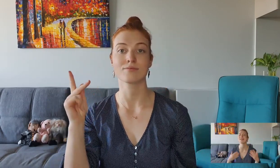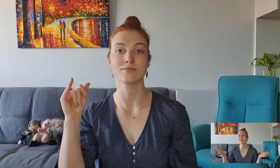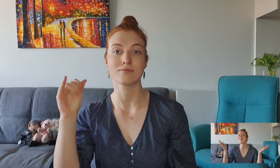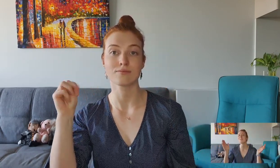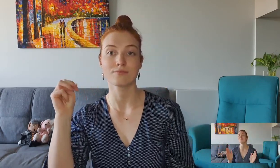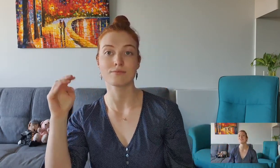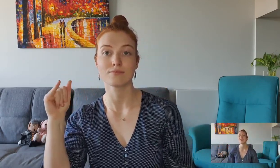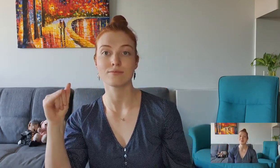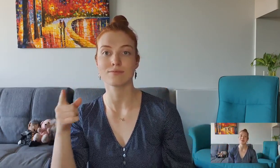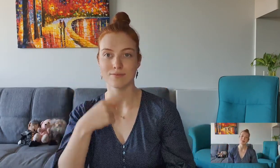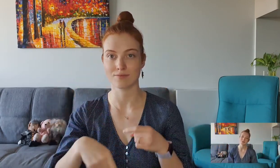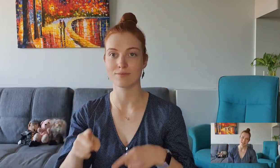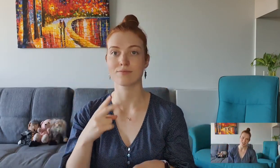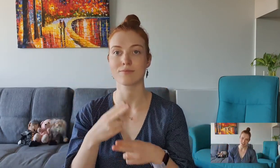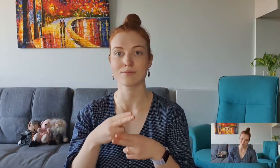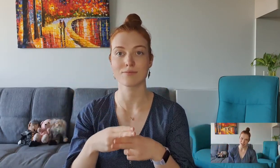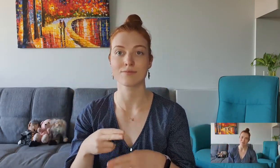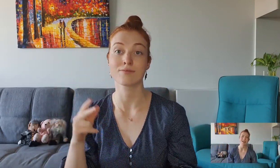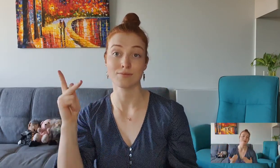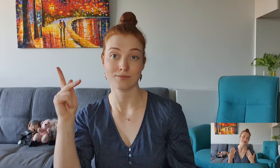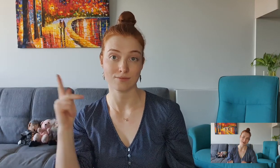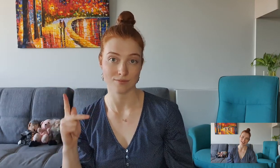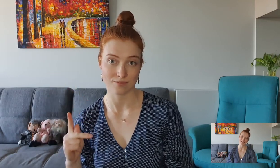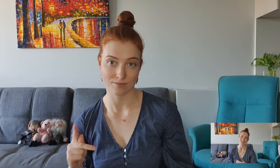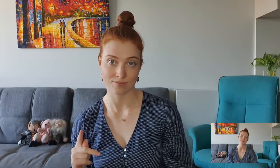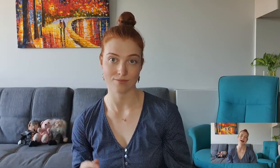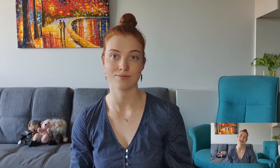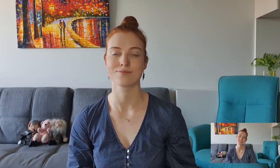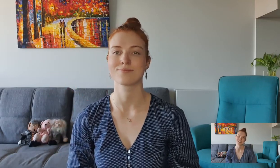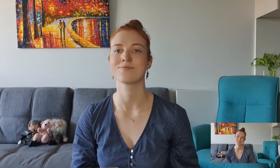Thank you also to my awesome teacher Kimmi for helping me practice this part!